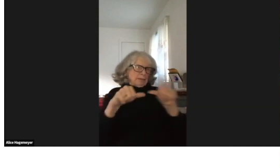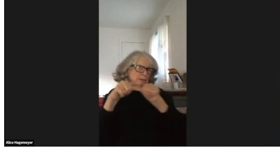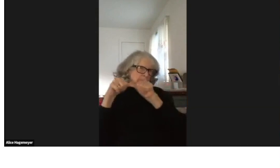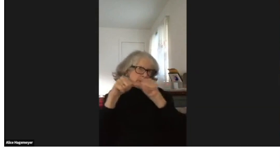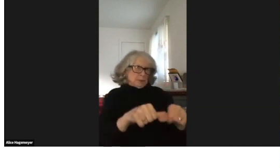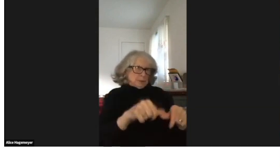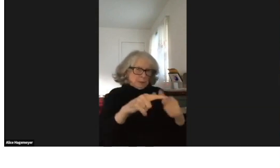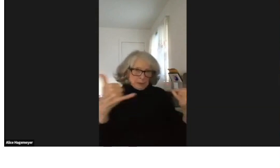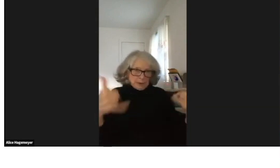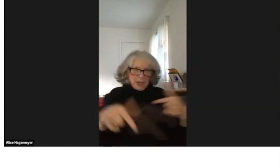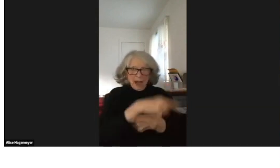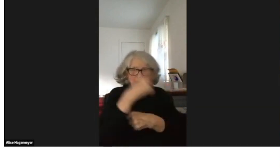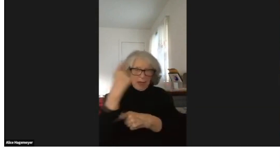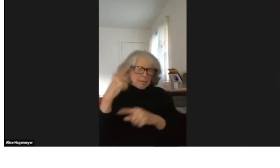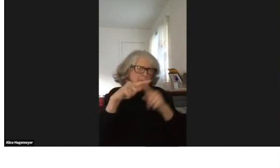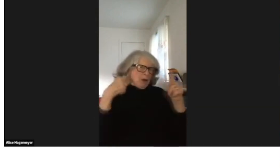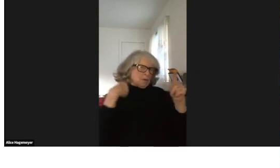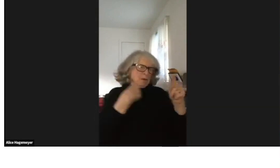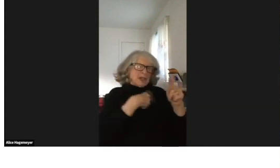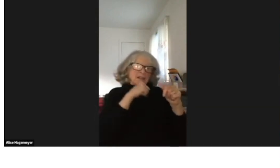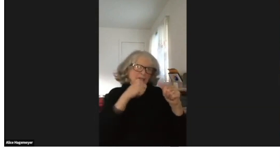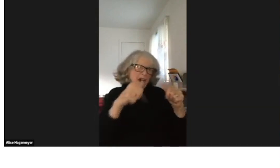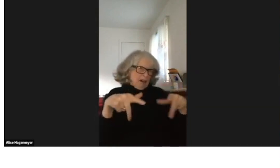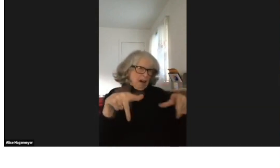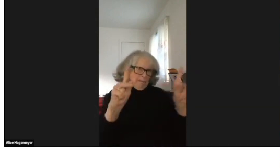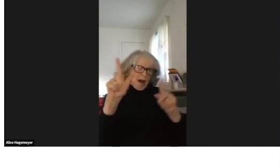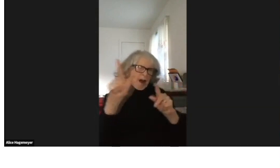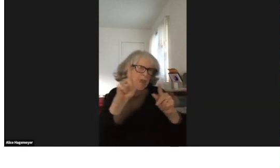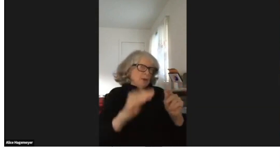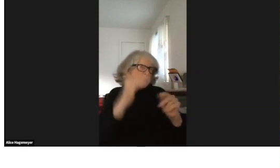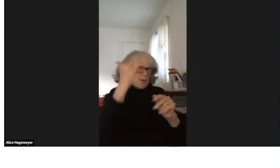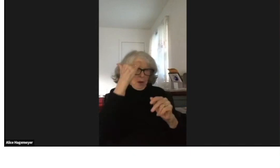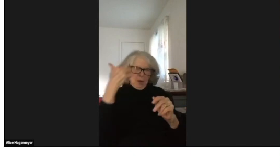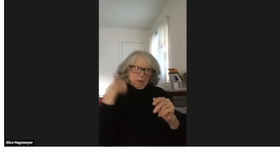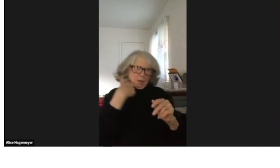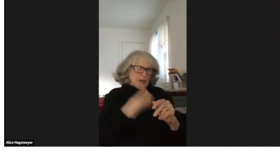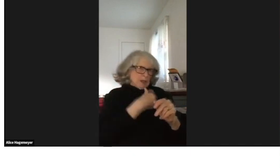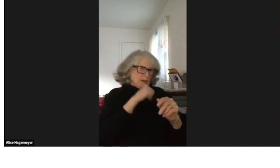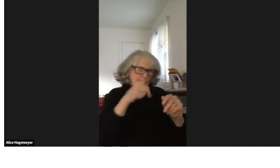And it's an ongoing problem that we will not give up.